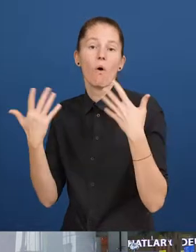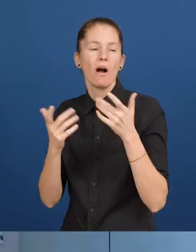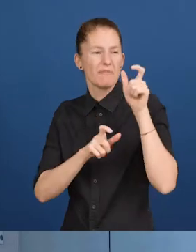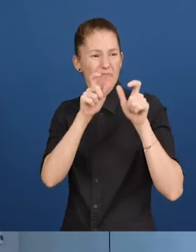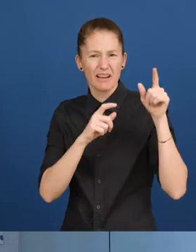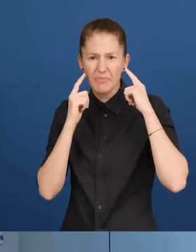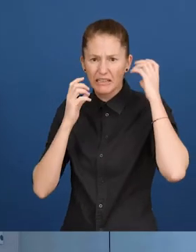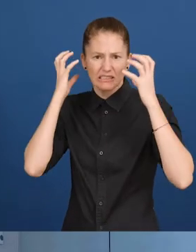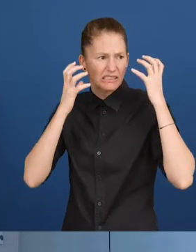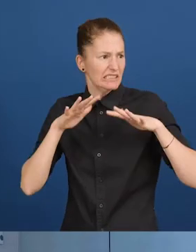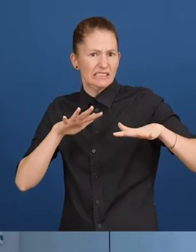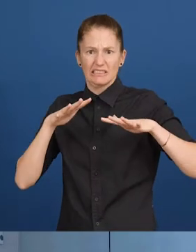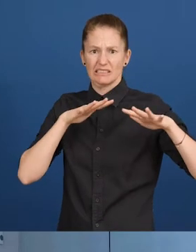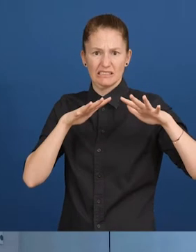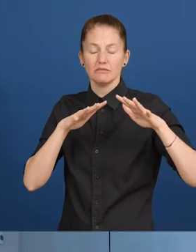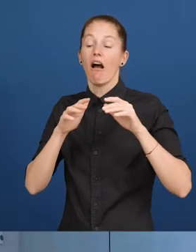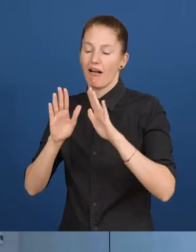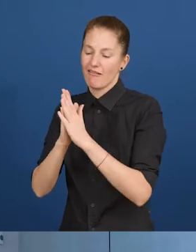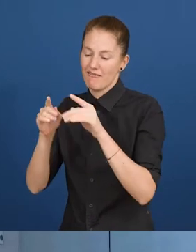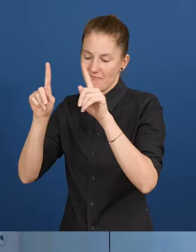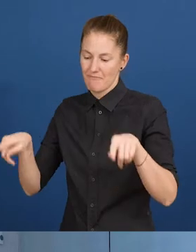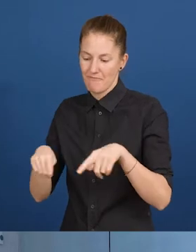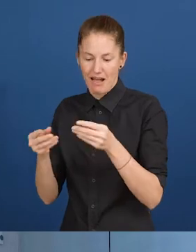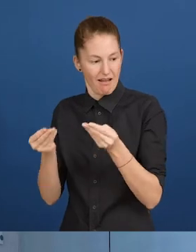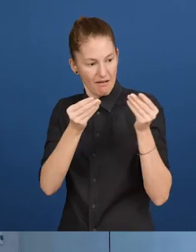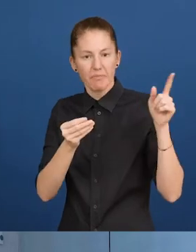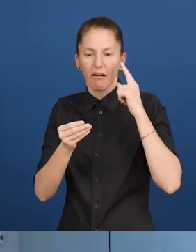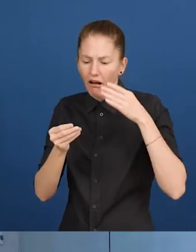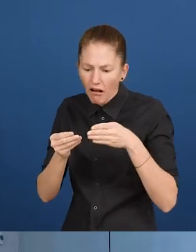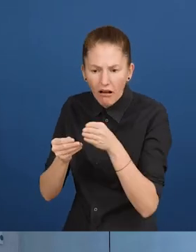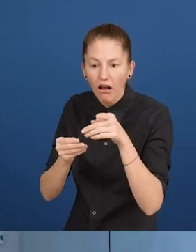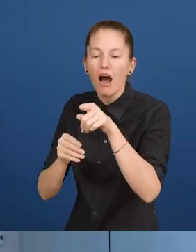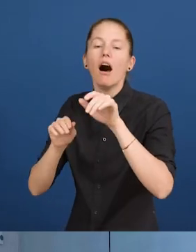sensitive to noise access to quiet spaces. From 2019 to 2021,